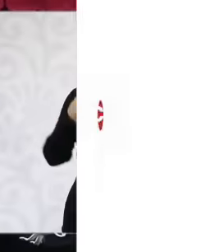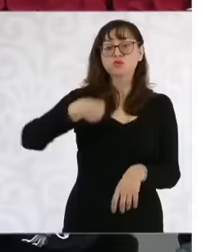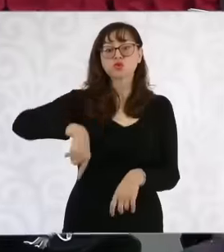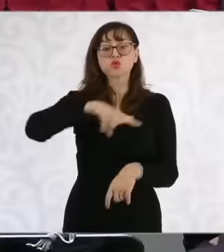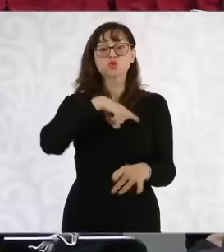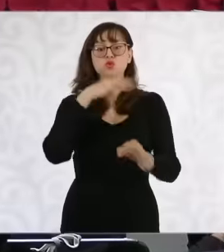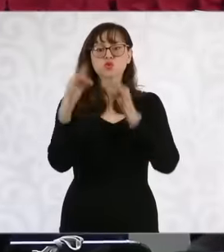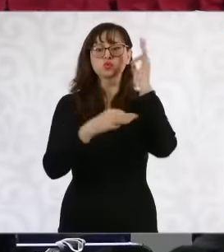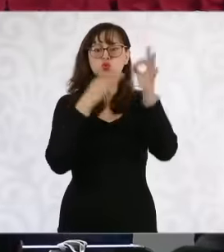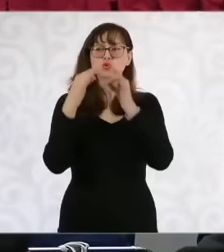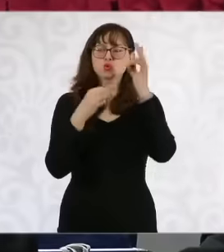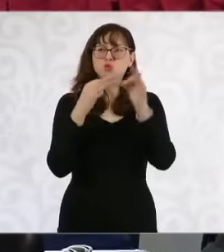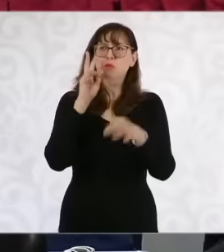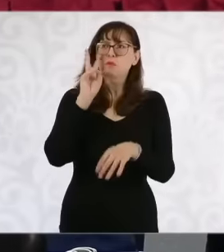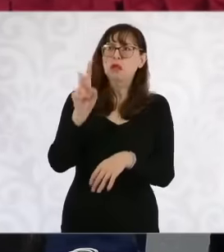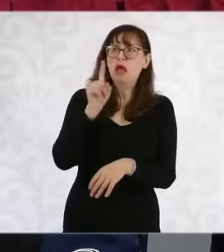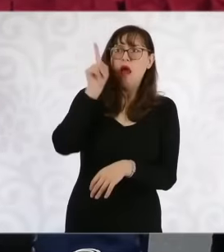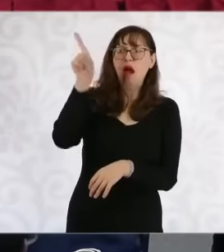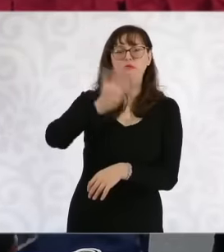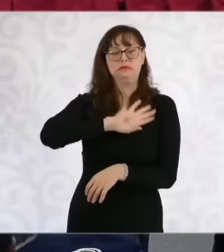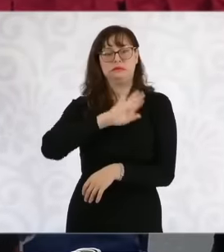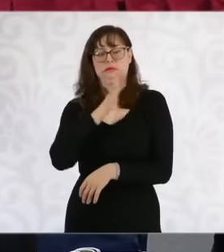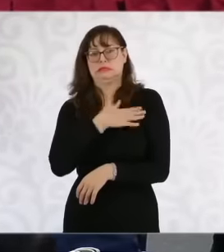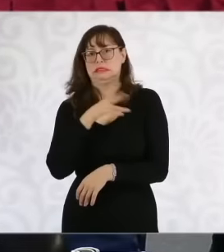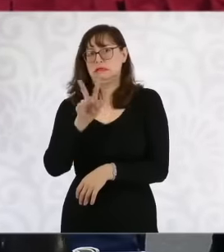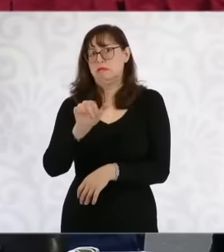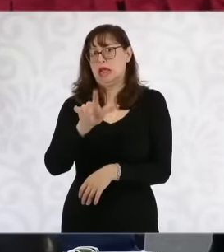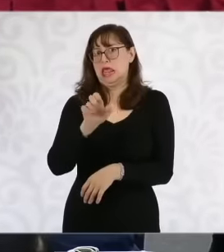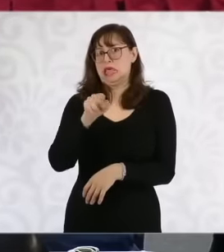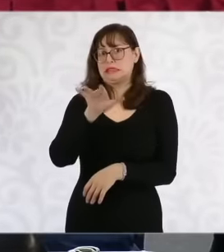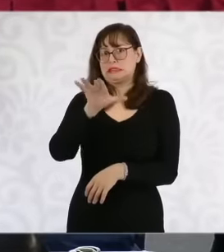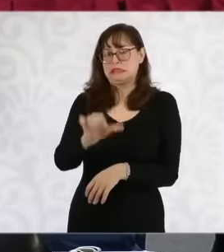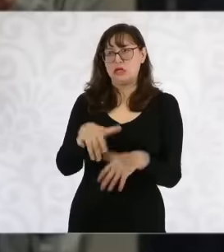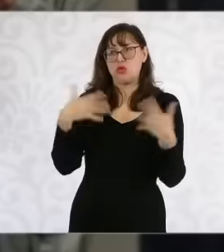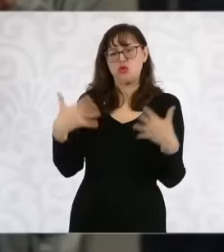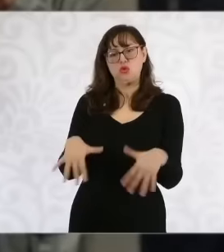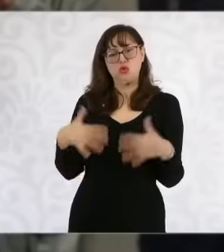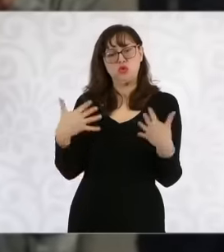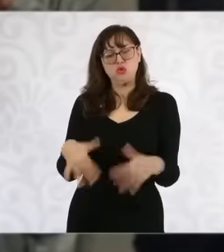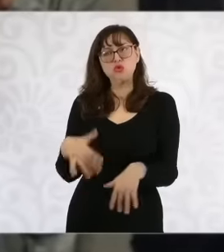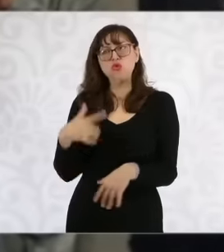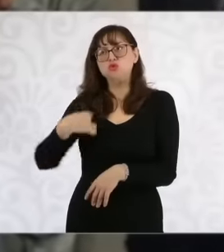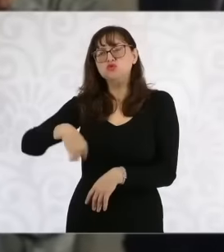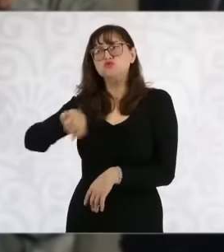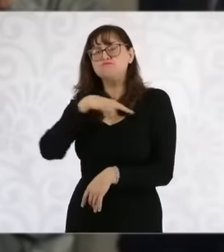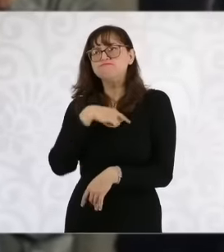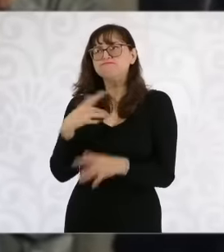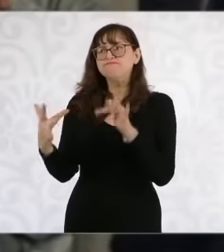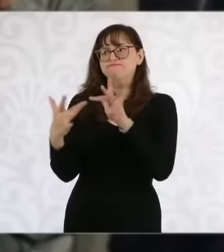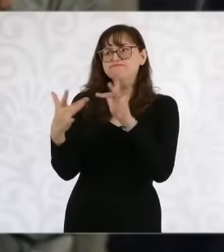our representative in Spain, maestro Guillermo rocafort, and he already mentioned the slowness